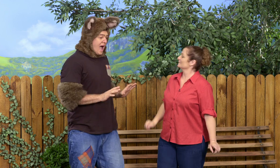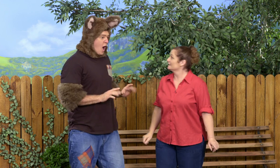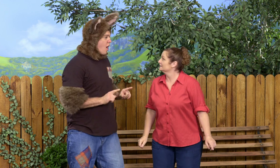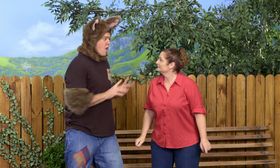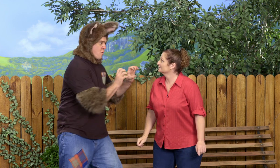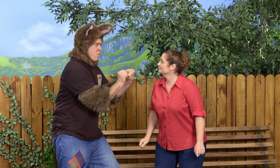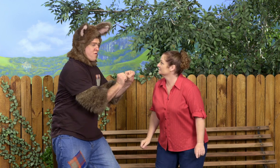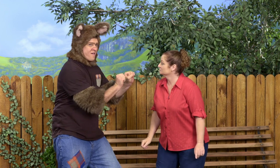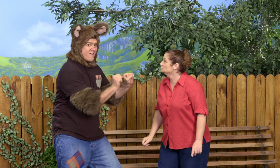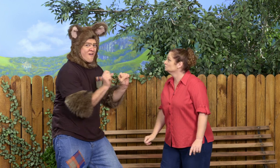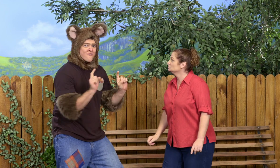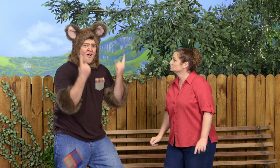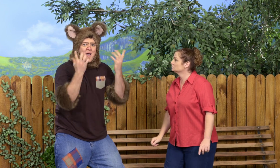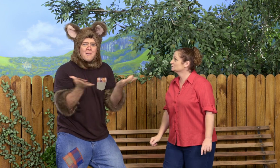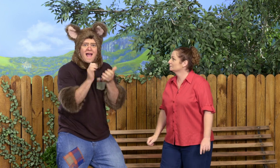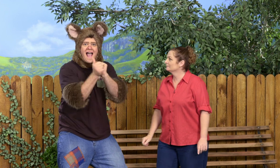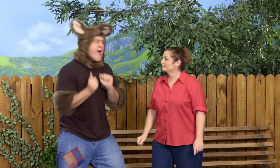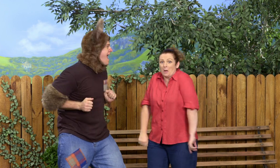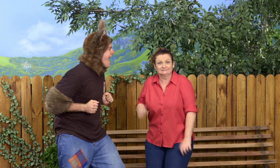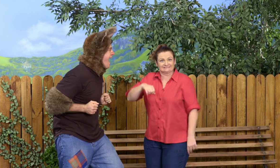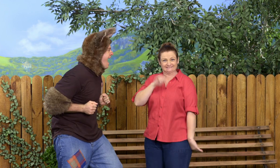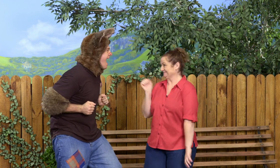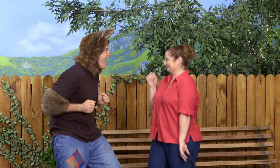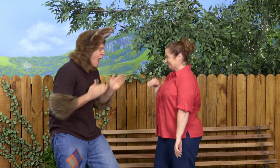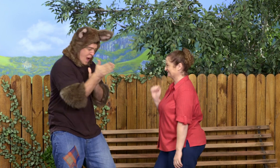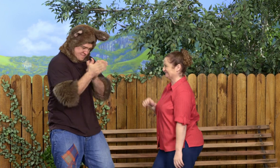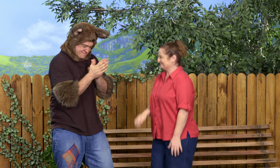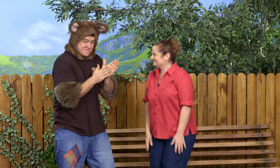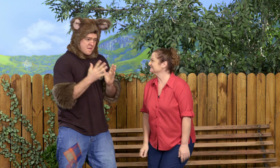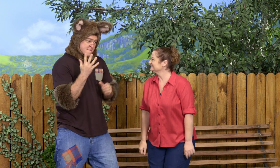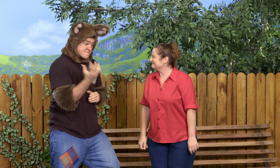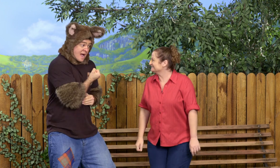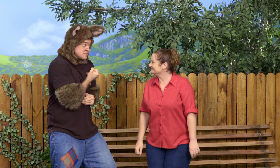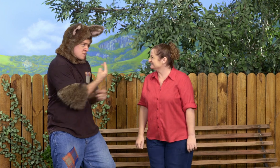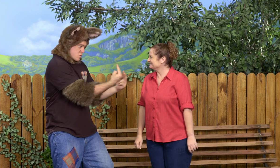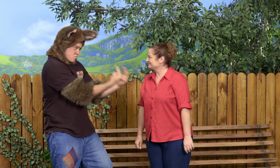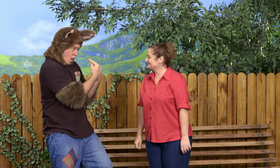Before I tell you, can we play a game? Ooh! Yes. Right.